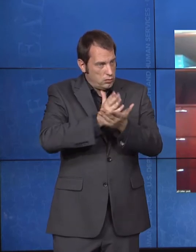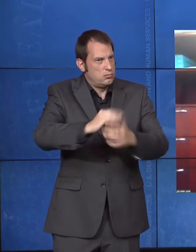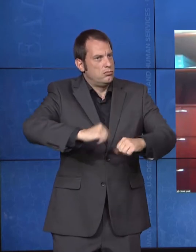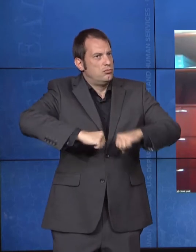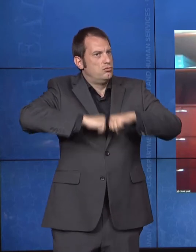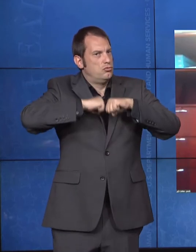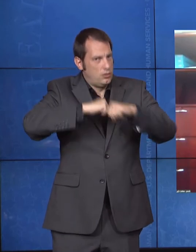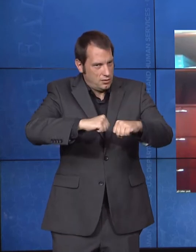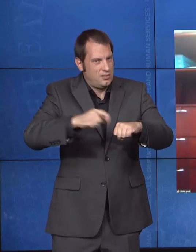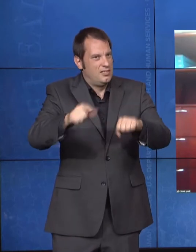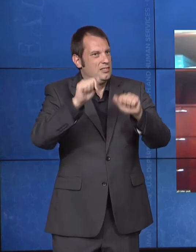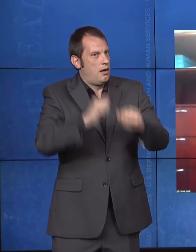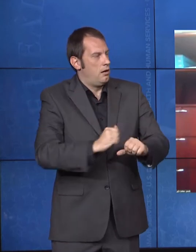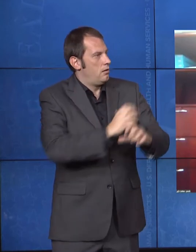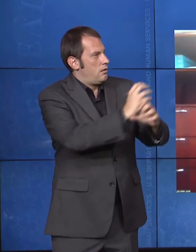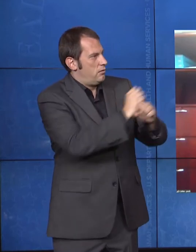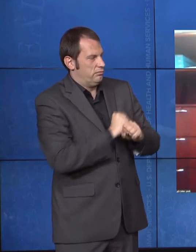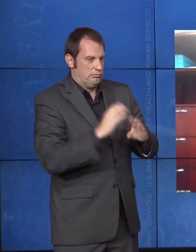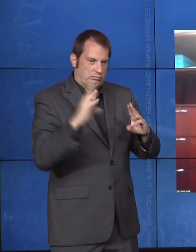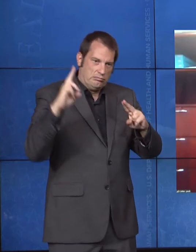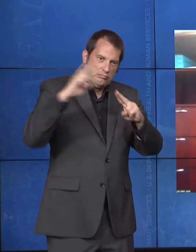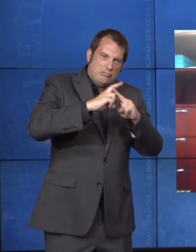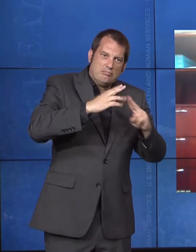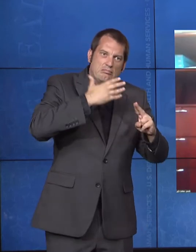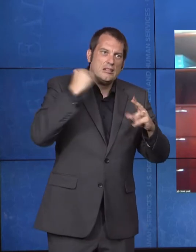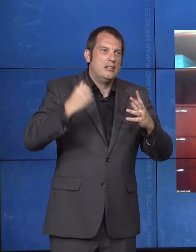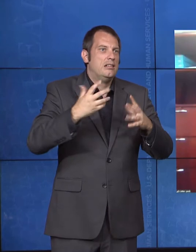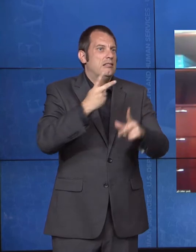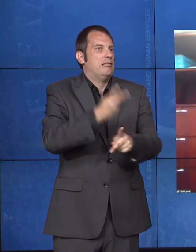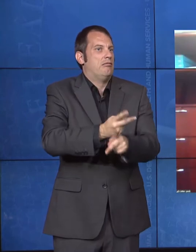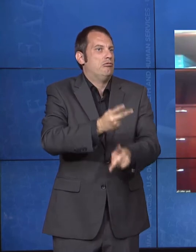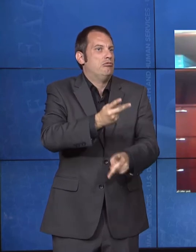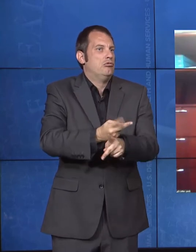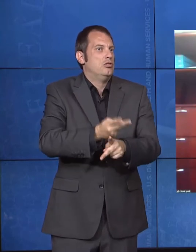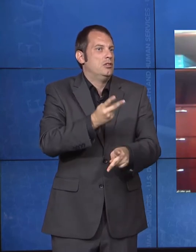And as you know, Medicaid is such an important program for millions of families across the